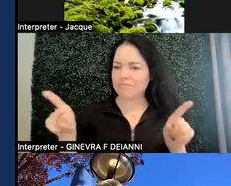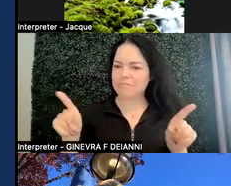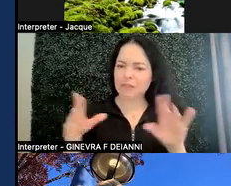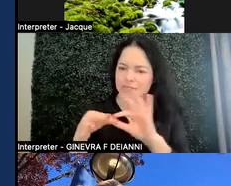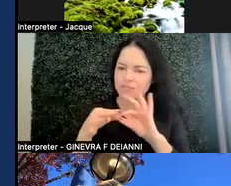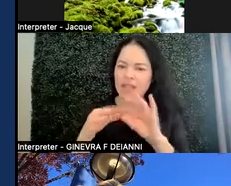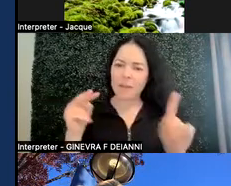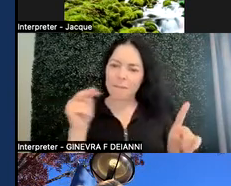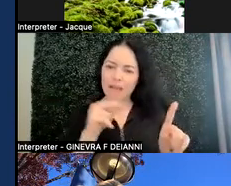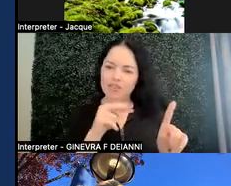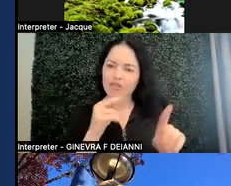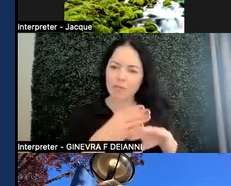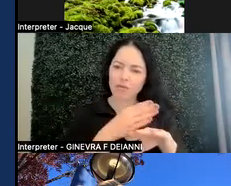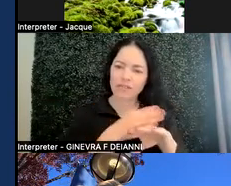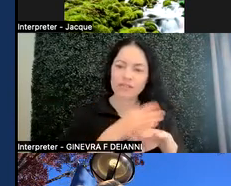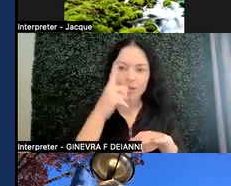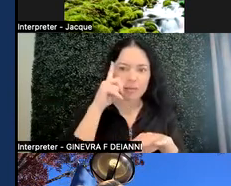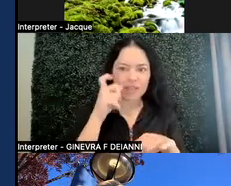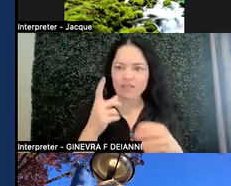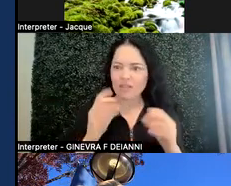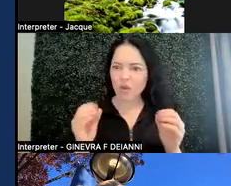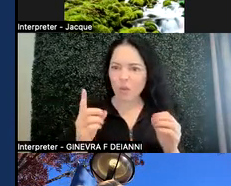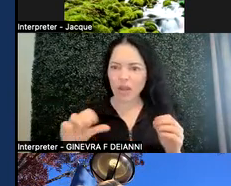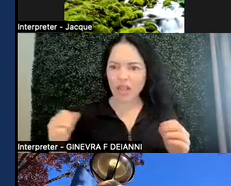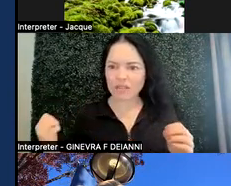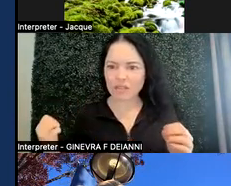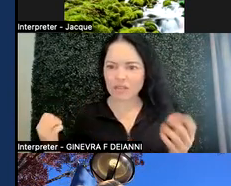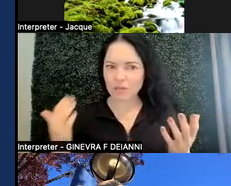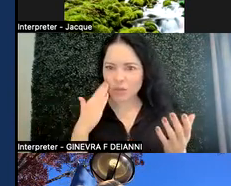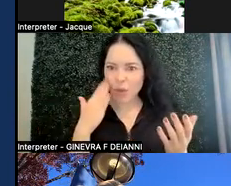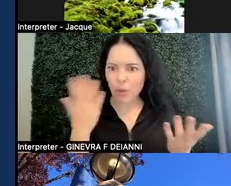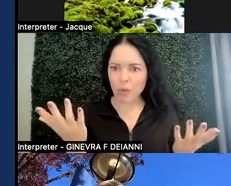because no one else is going to know what's going on with the student without that.